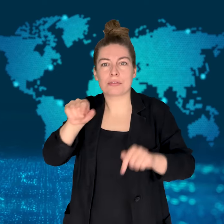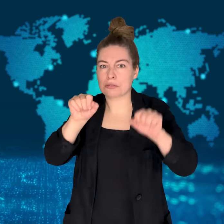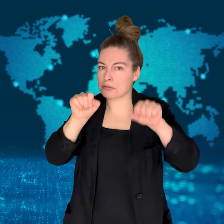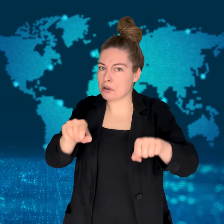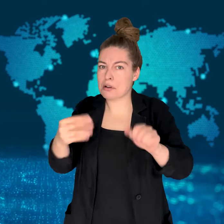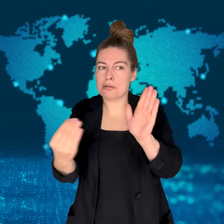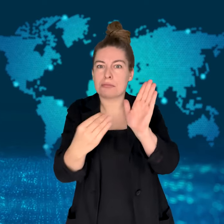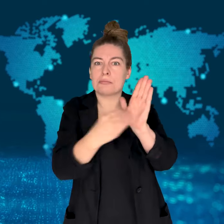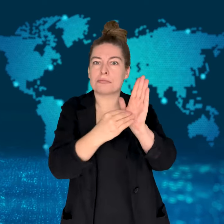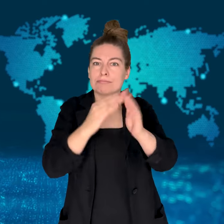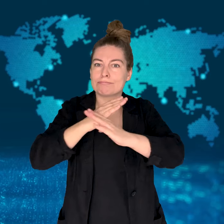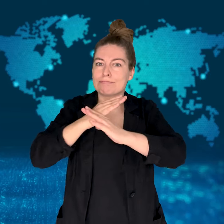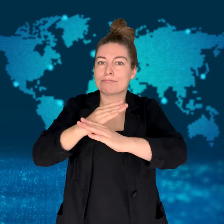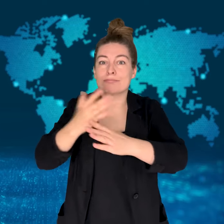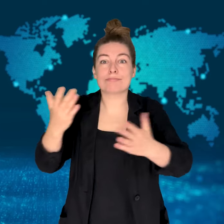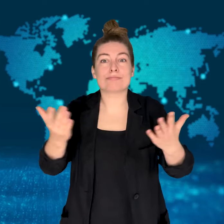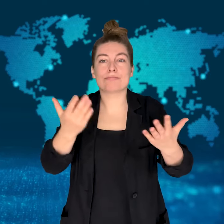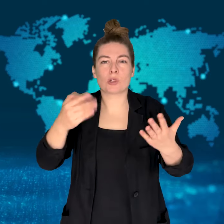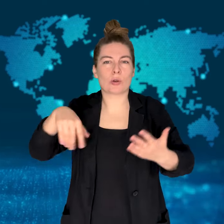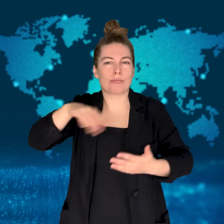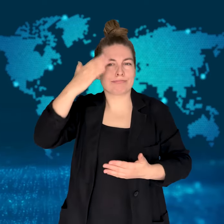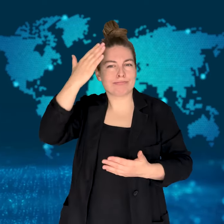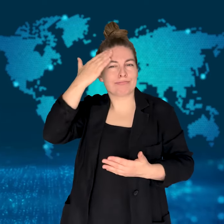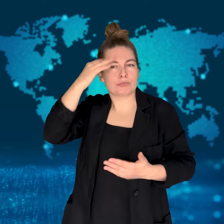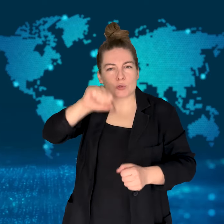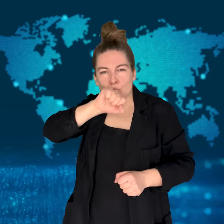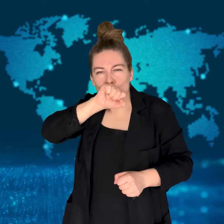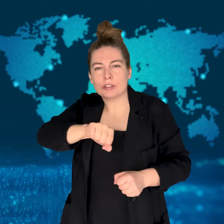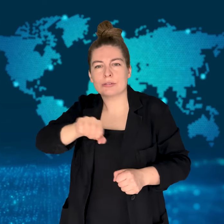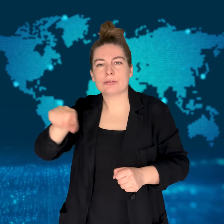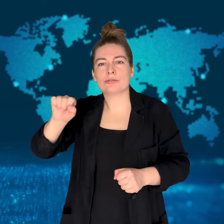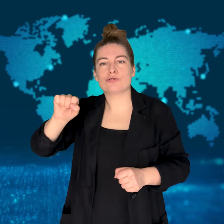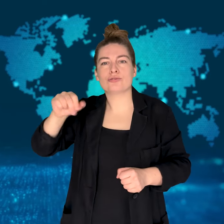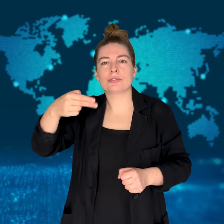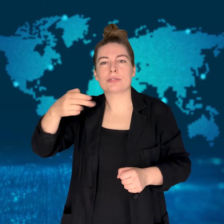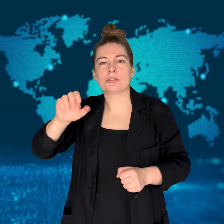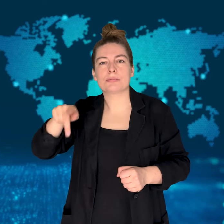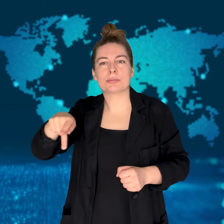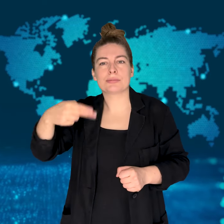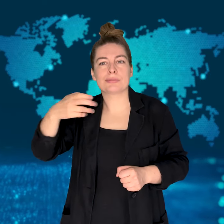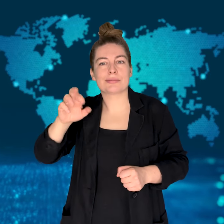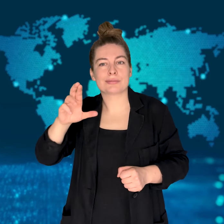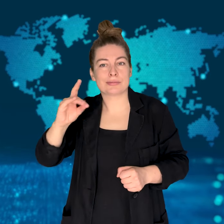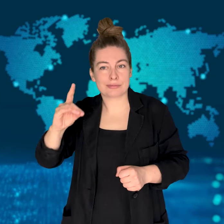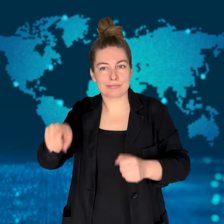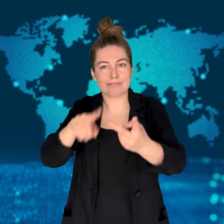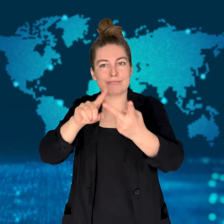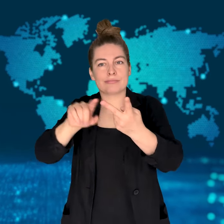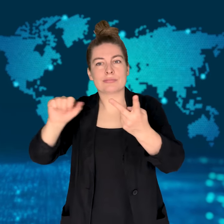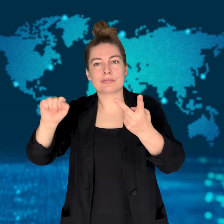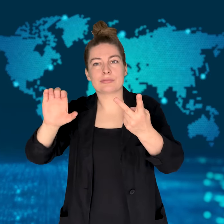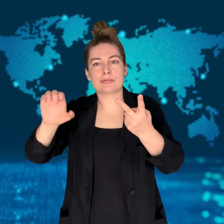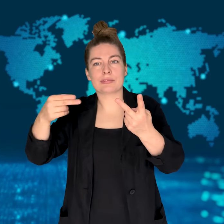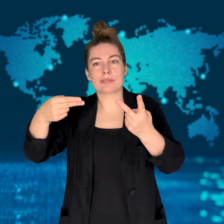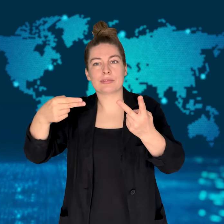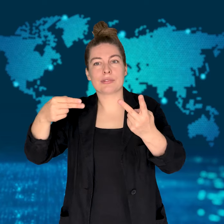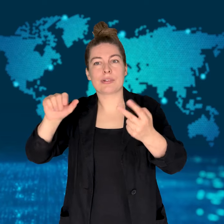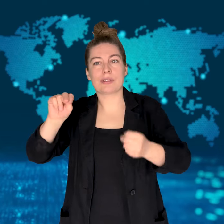such as the German Shepherd and the Schnauzer.